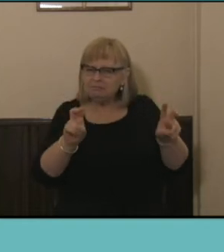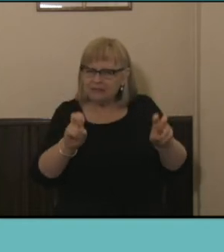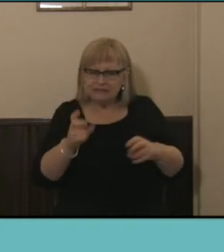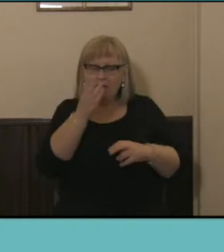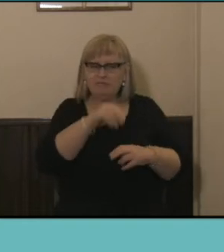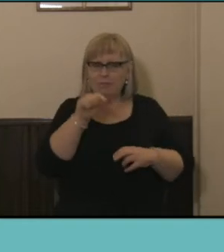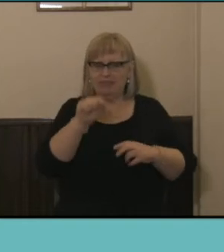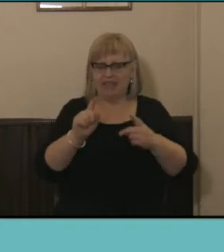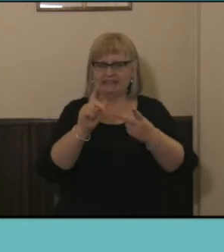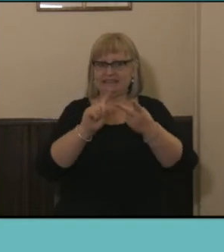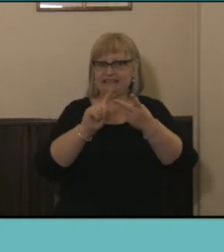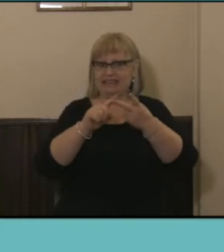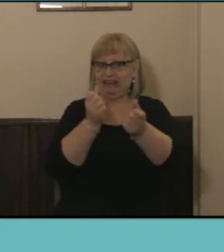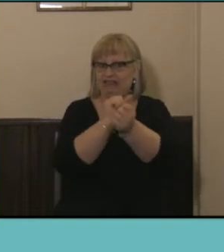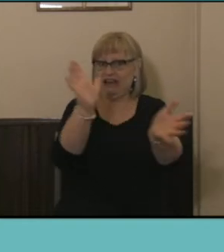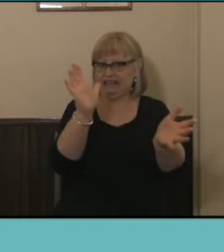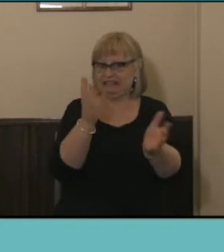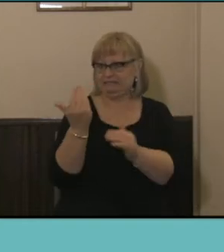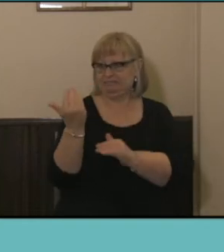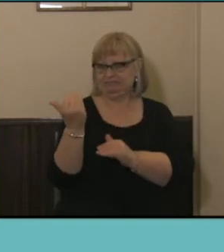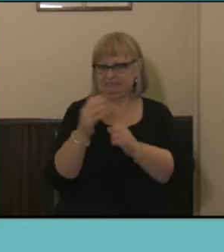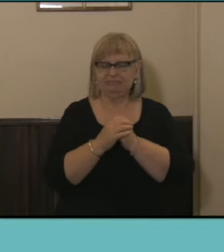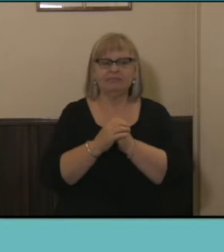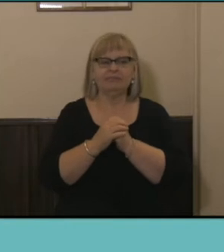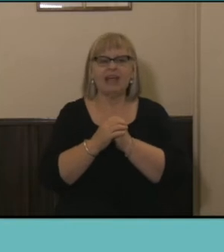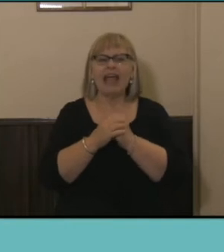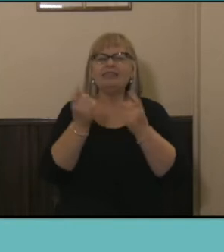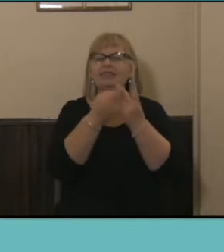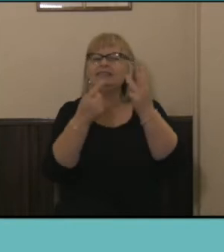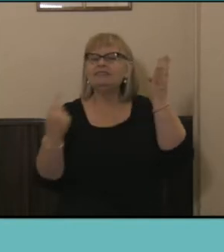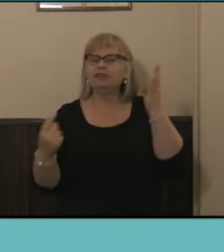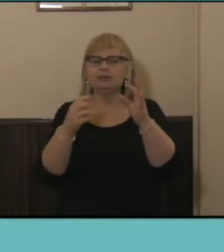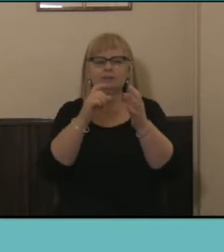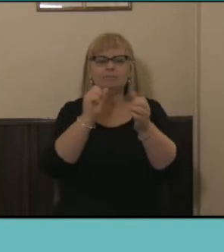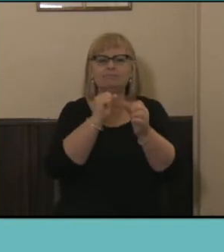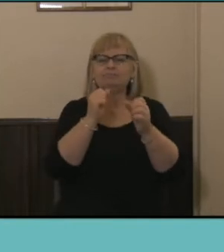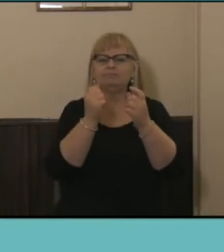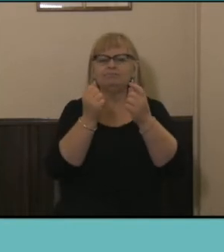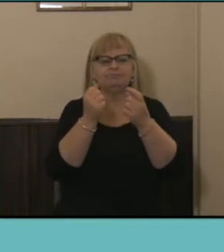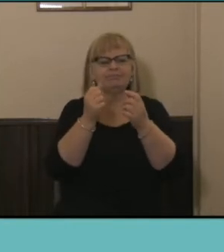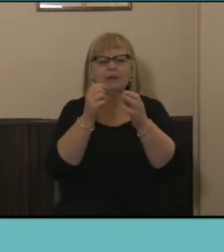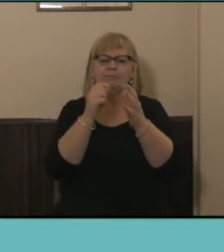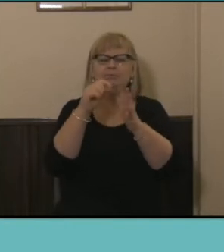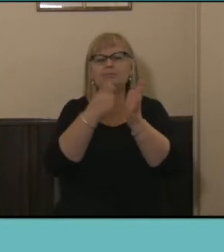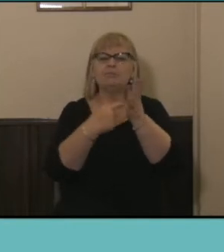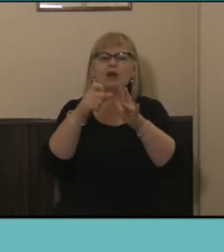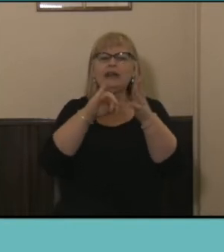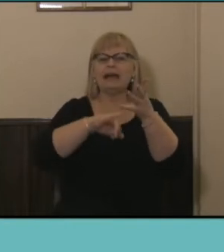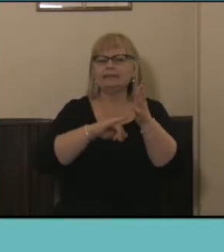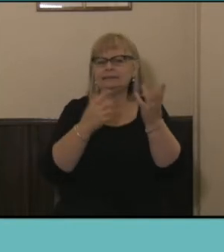second release of Census Data and across the products that Bindi just mentioned before so I'm sure many people in the room and joining us online are very